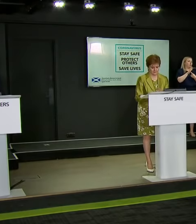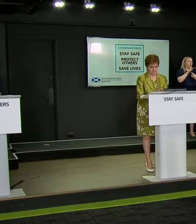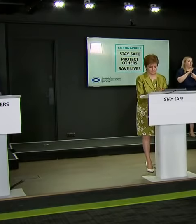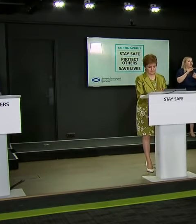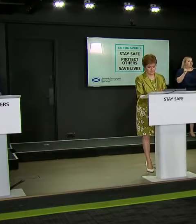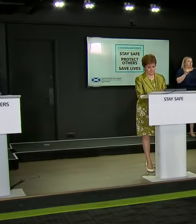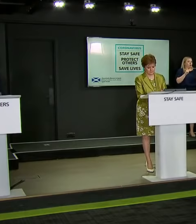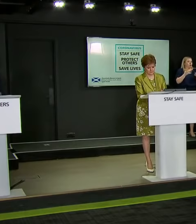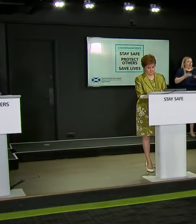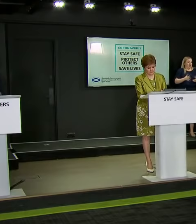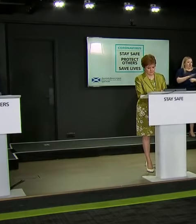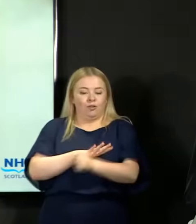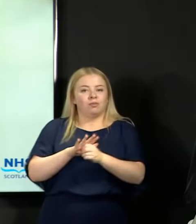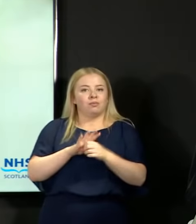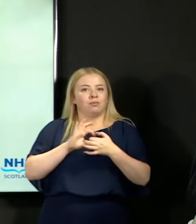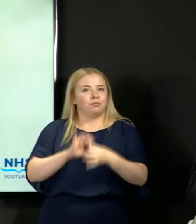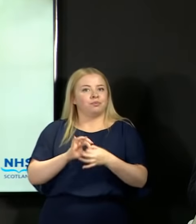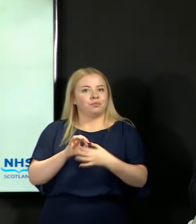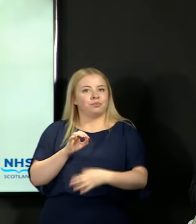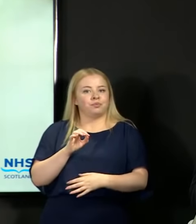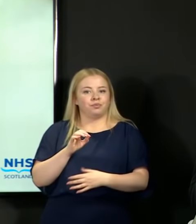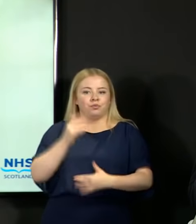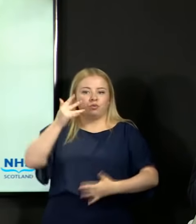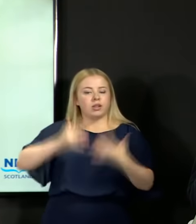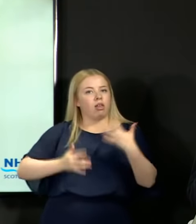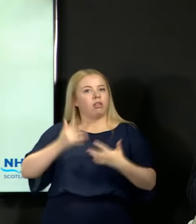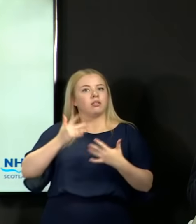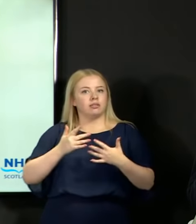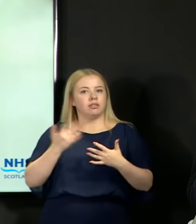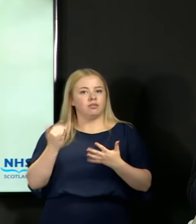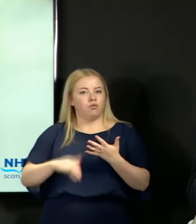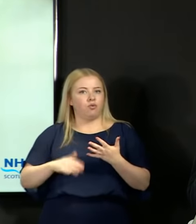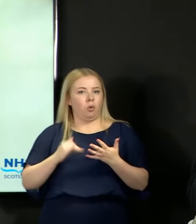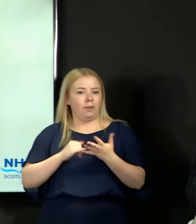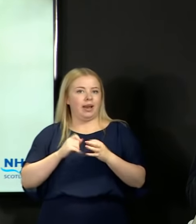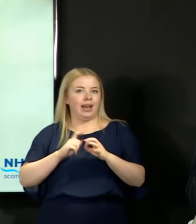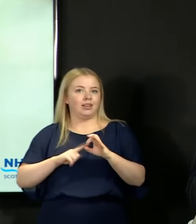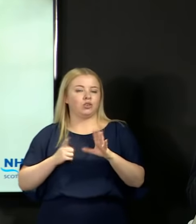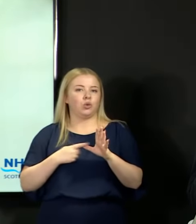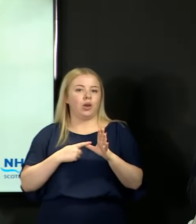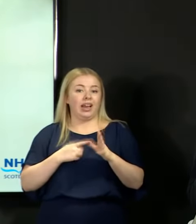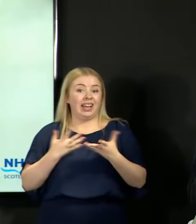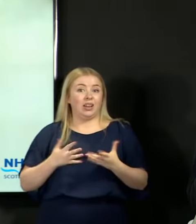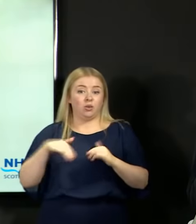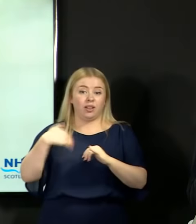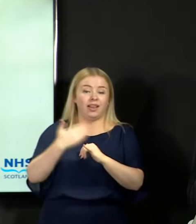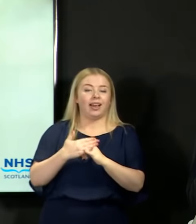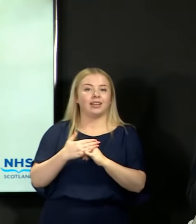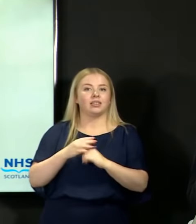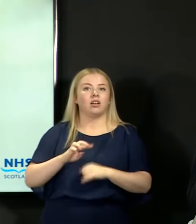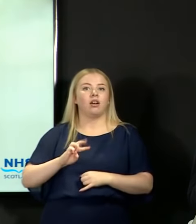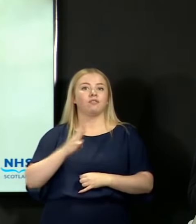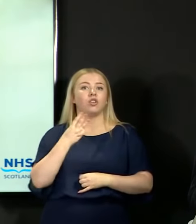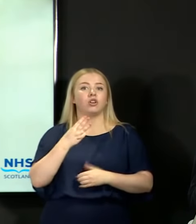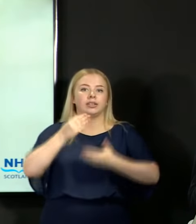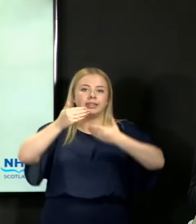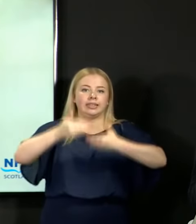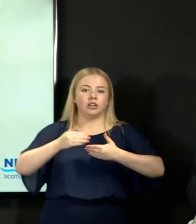relation to the results, is that we're at the end of the third stage in a four stage process.